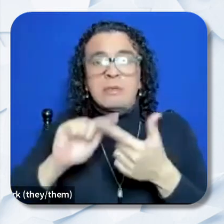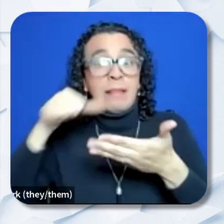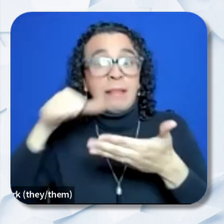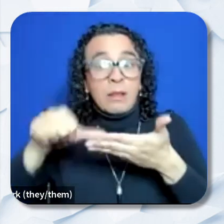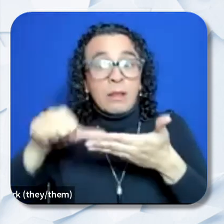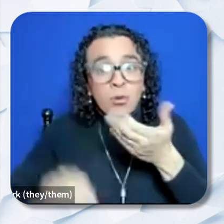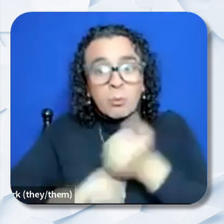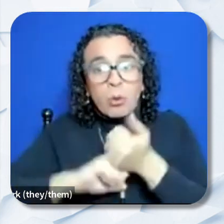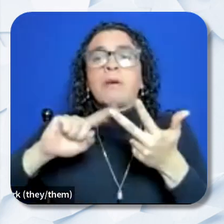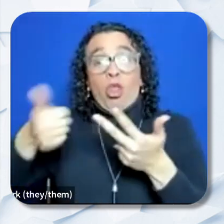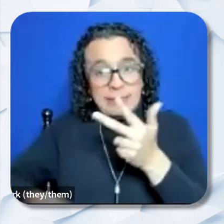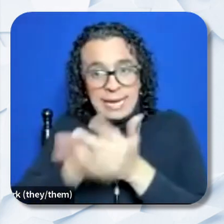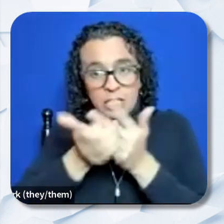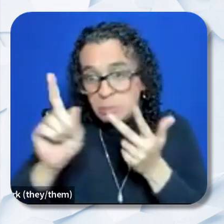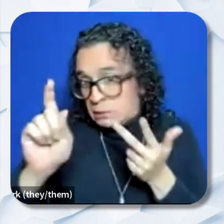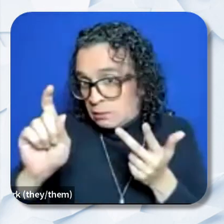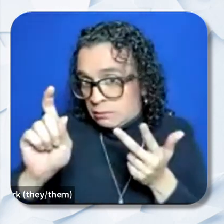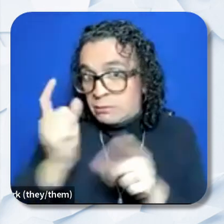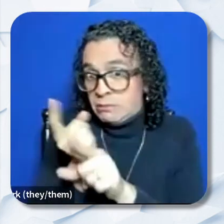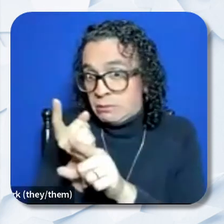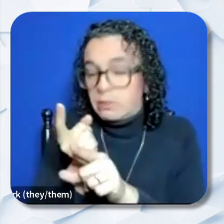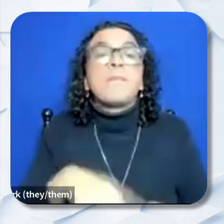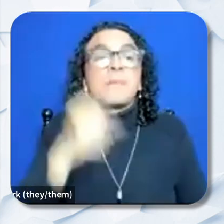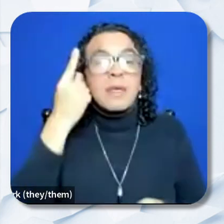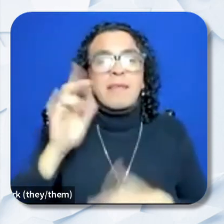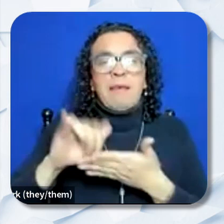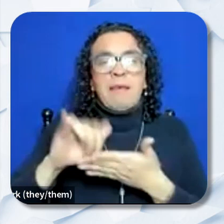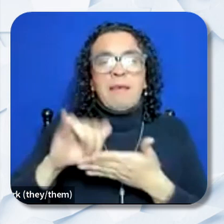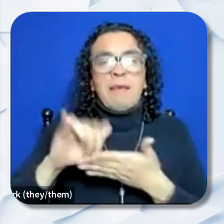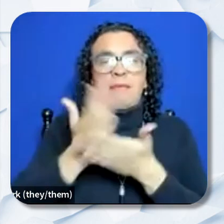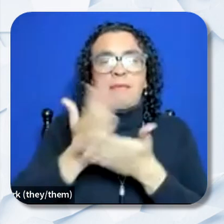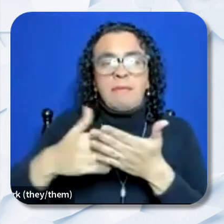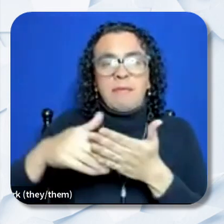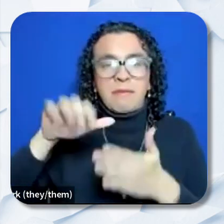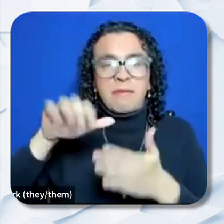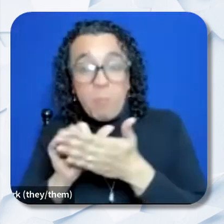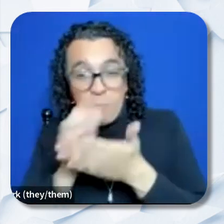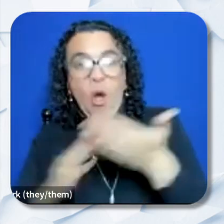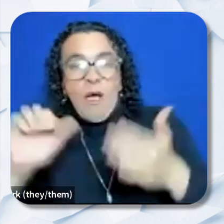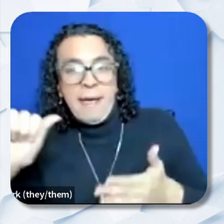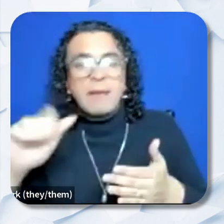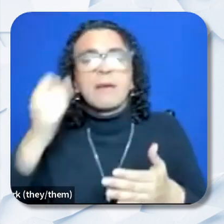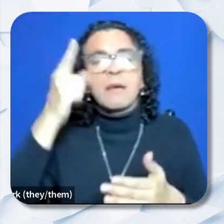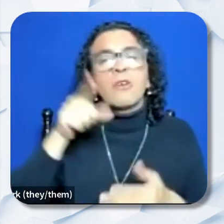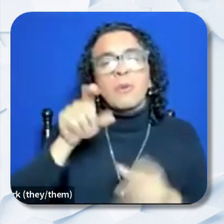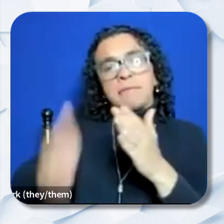Per RFA Section 5, part A, applicants may separately attach supporting evidence. The